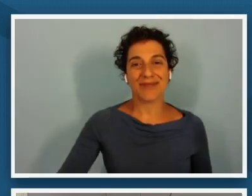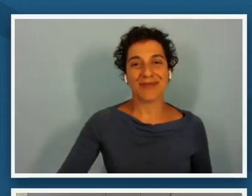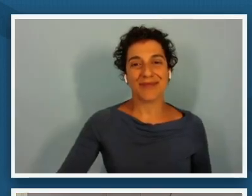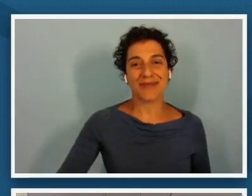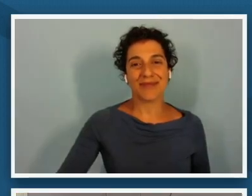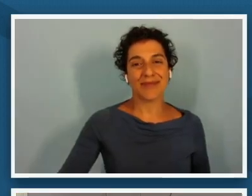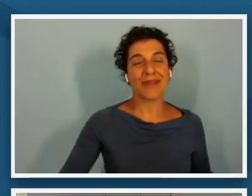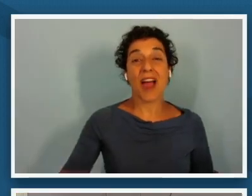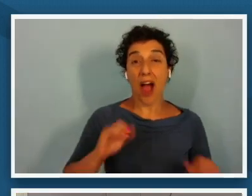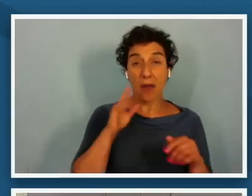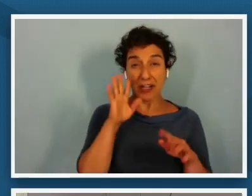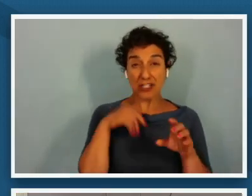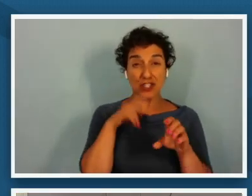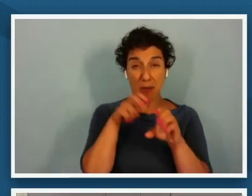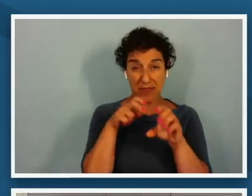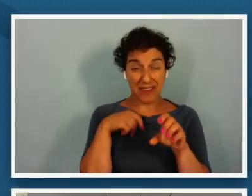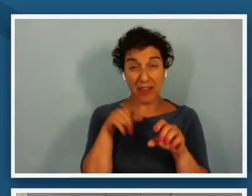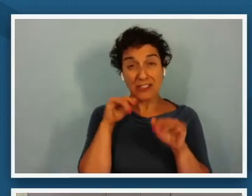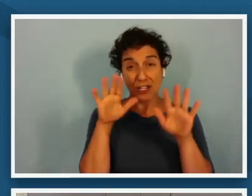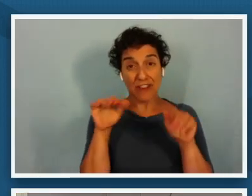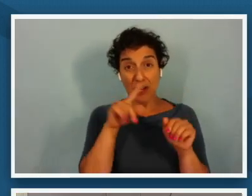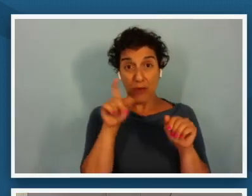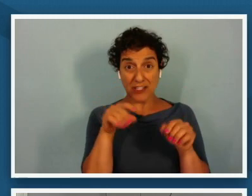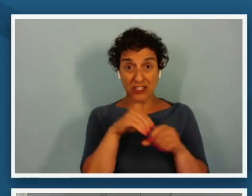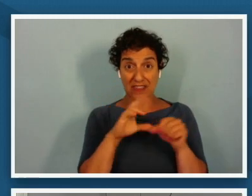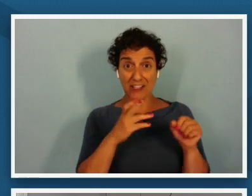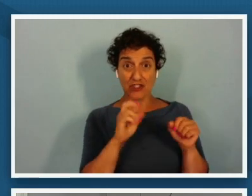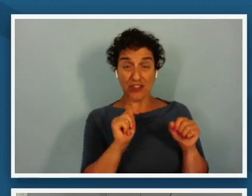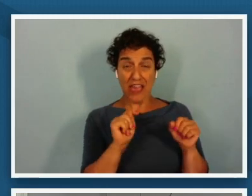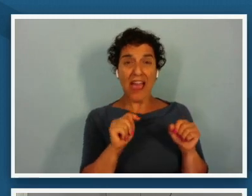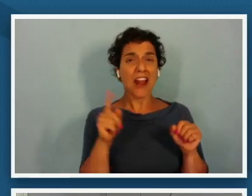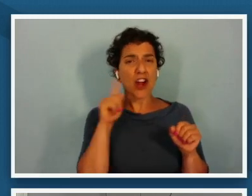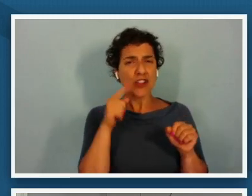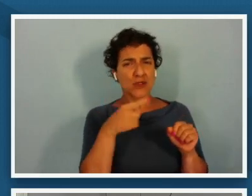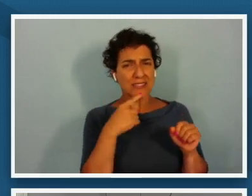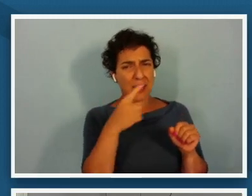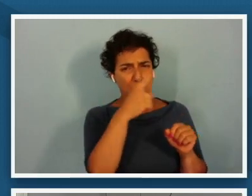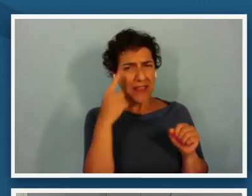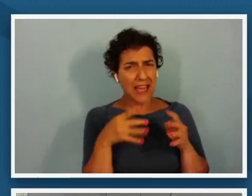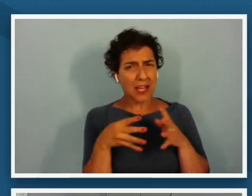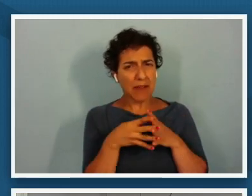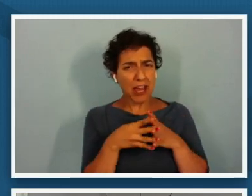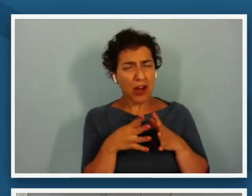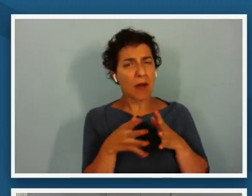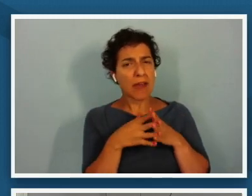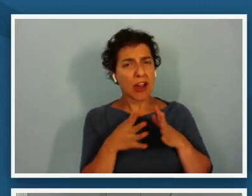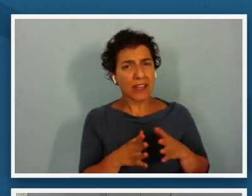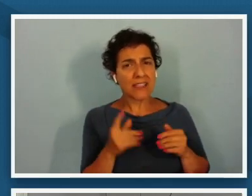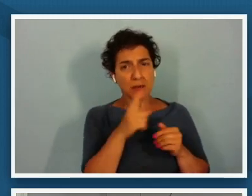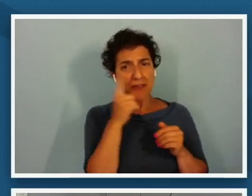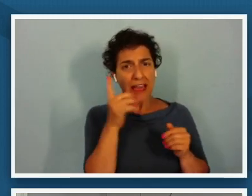and i just i i've heard you say black americans i've heard you say black women